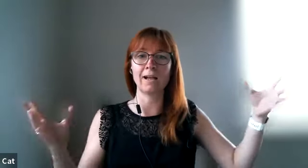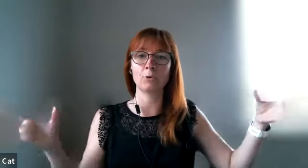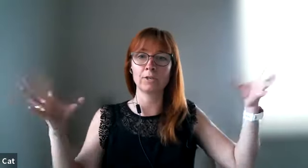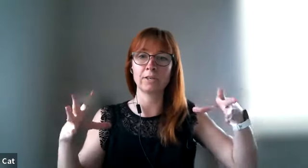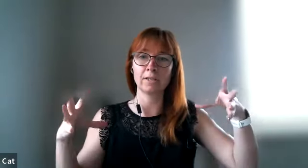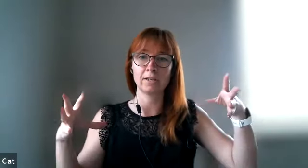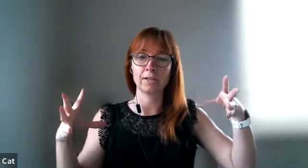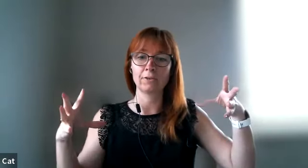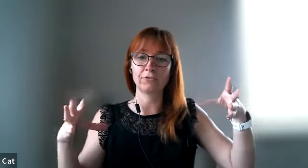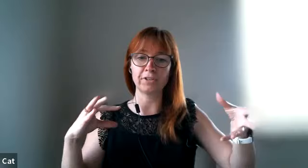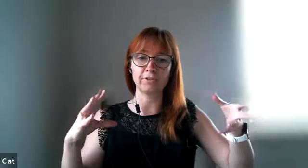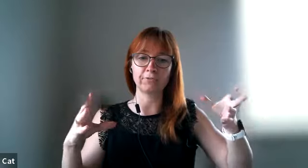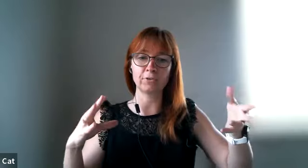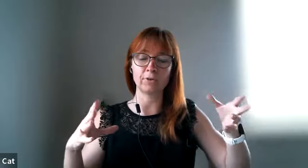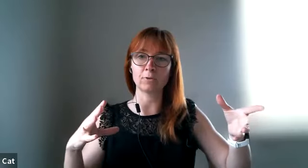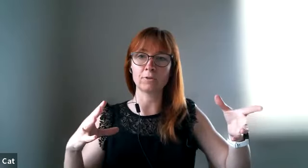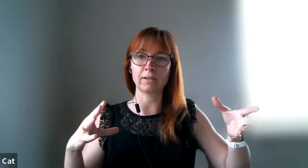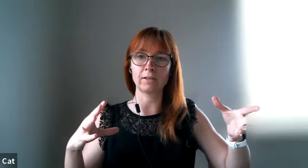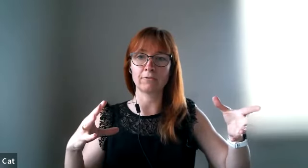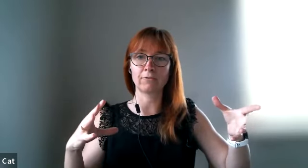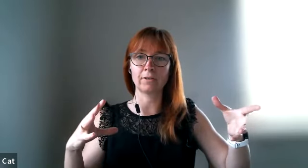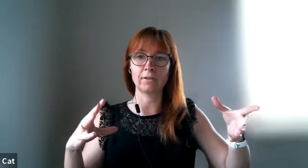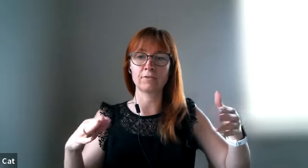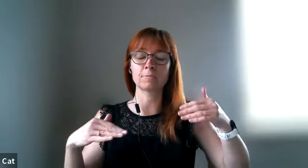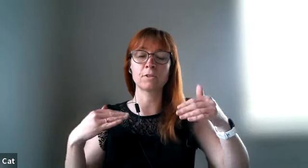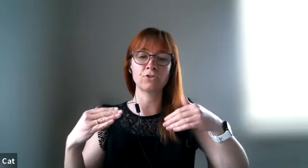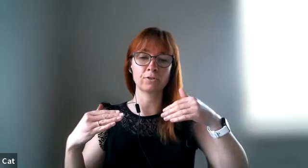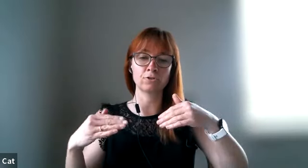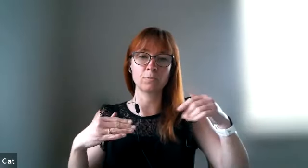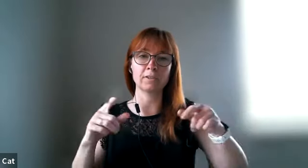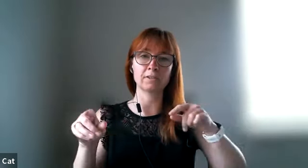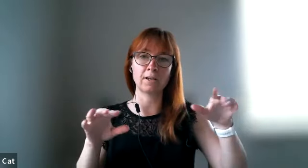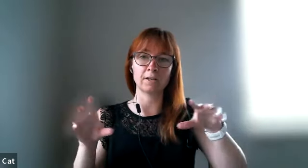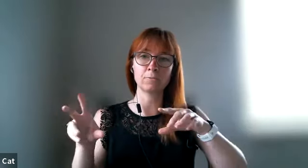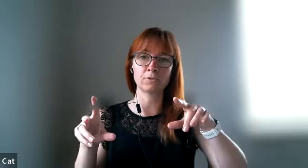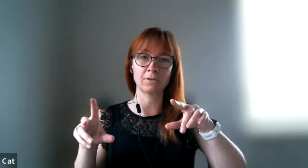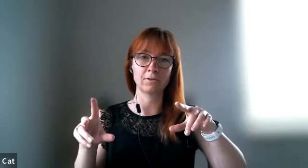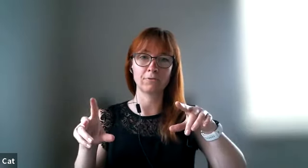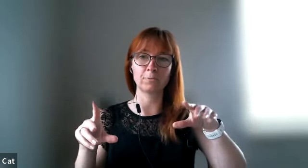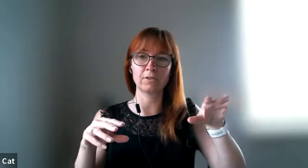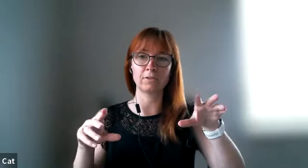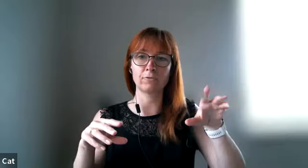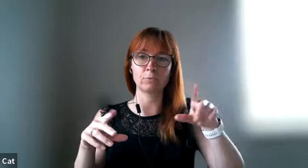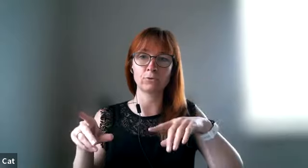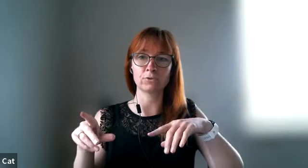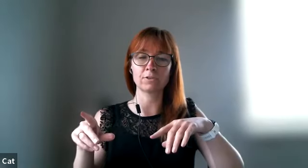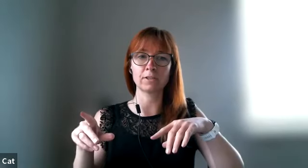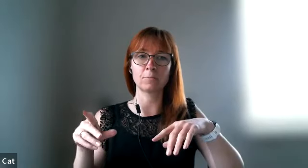how he figured out that if if it's mentioned so many times from different persons then it